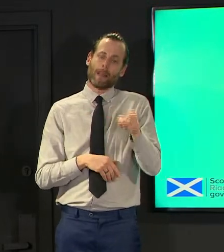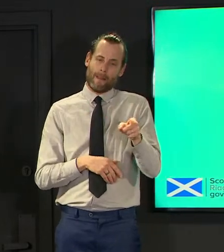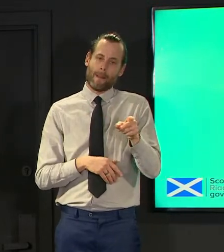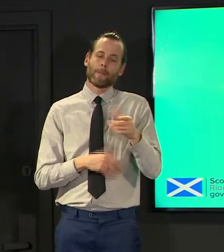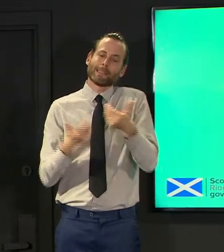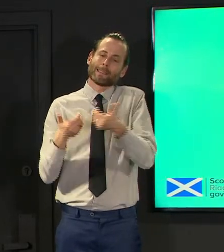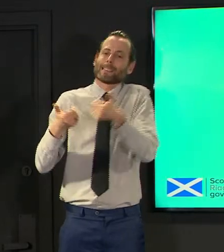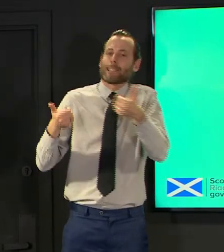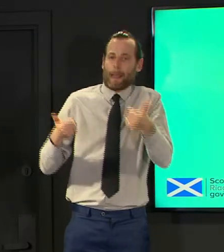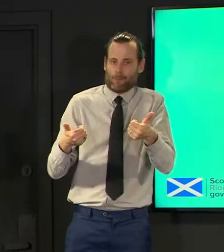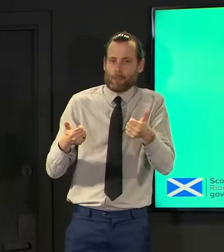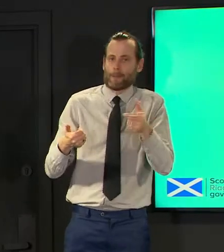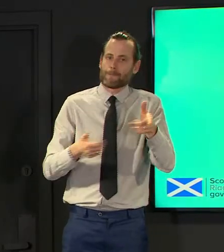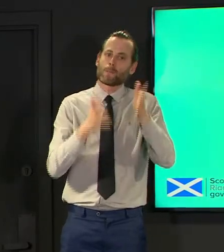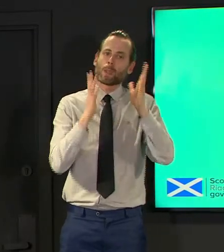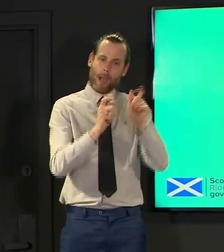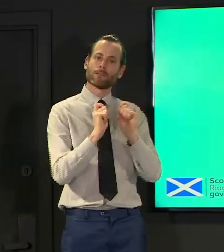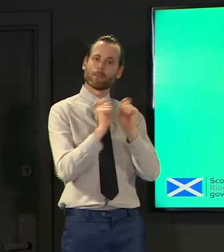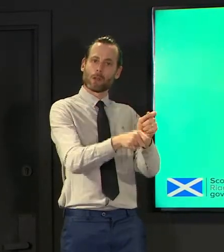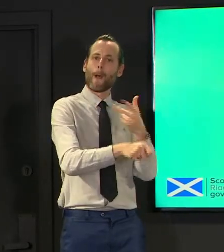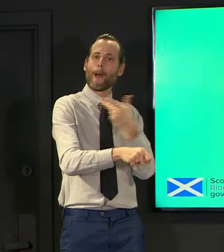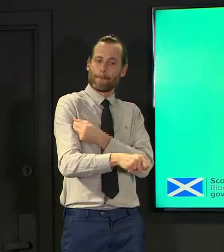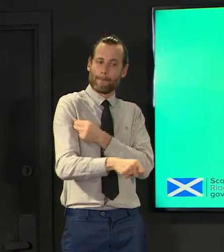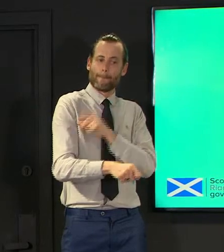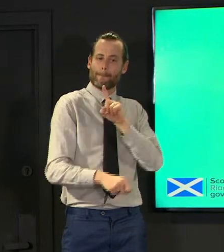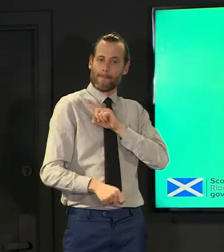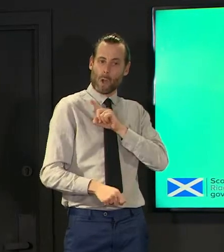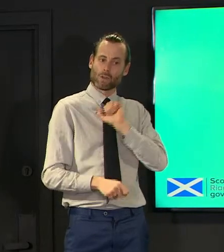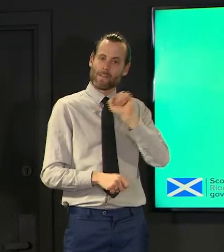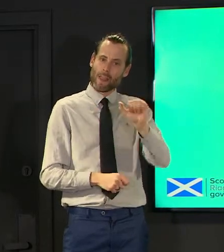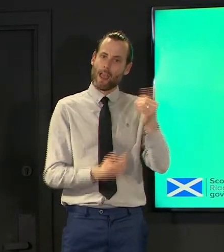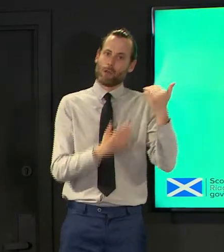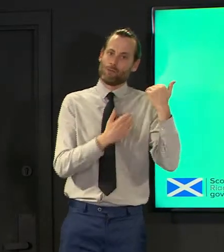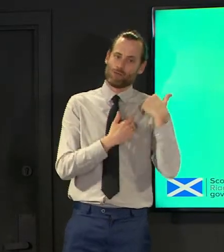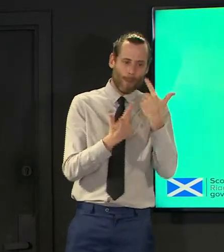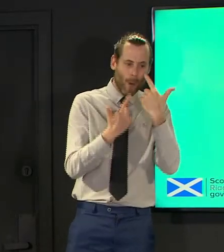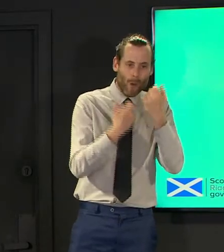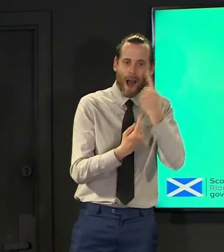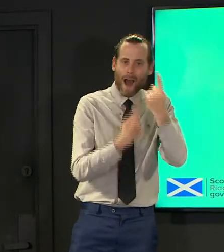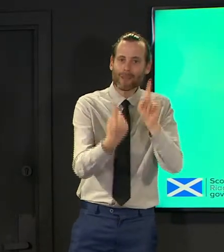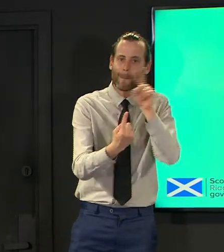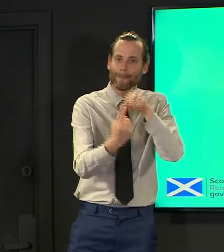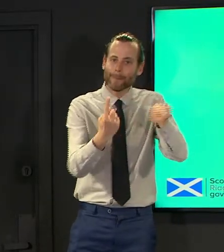so if you are a 26 year old nurse in an intensive care unit you've been vaccinated because of the